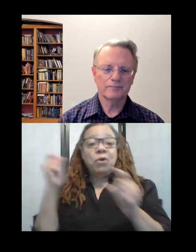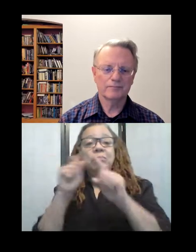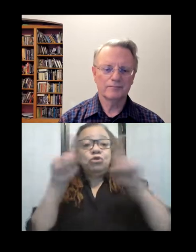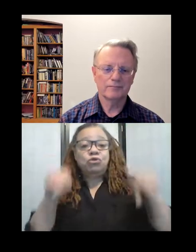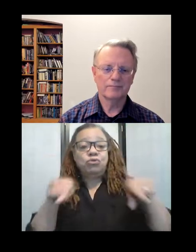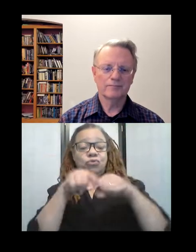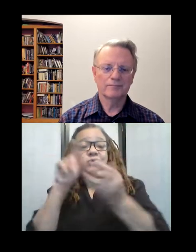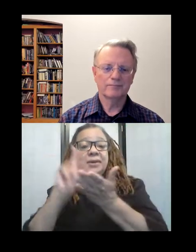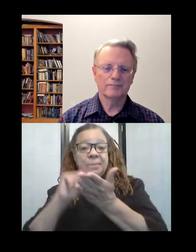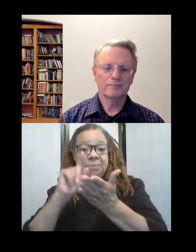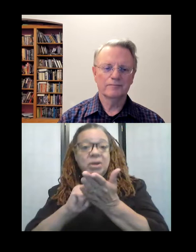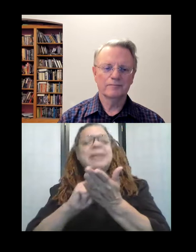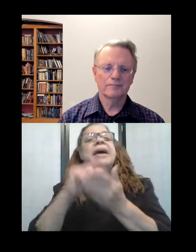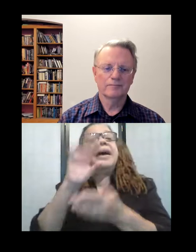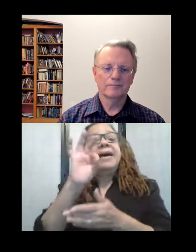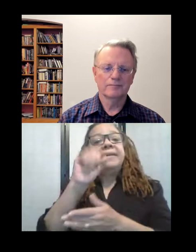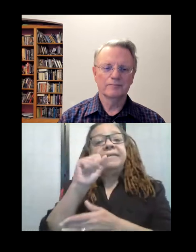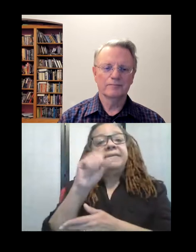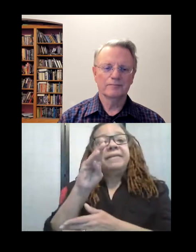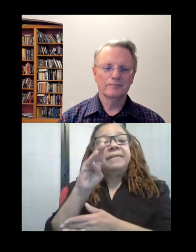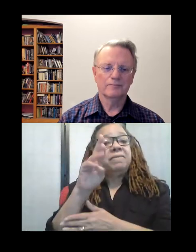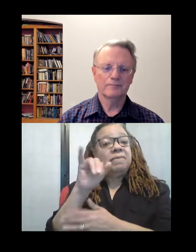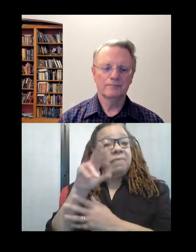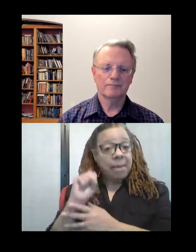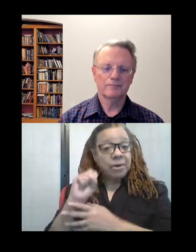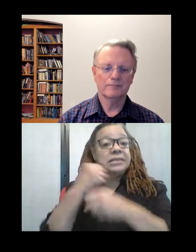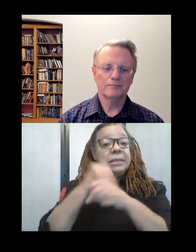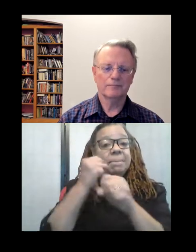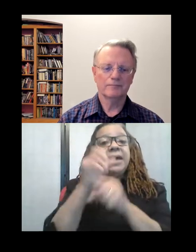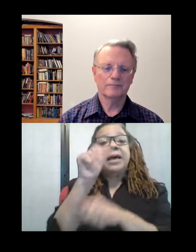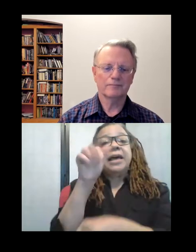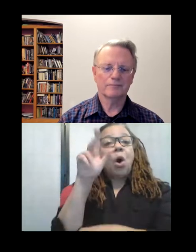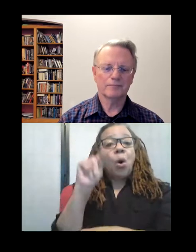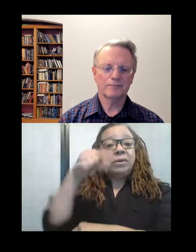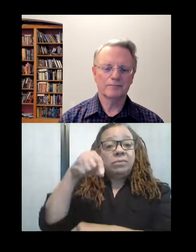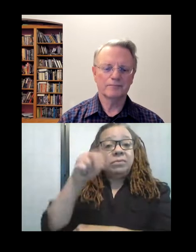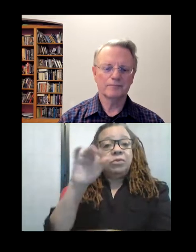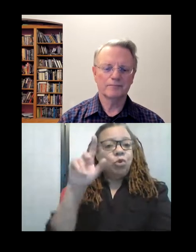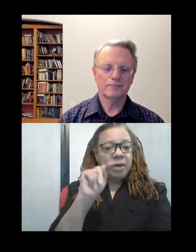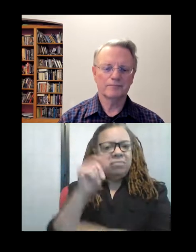fabrics and sewing, to help create her art quilts. Each quilt she makes is an expression of our